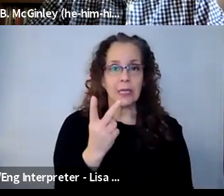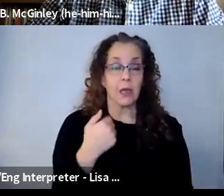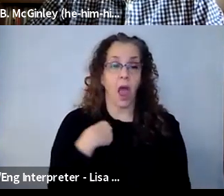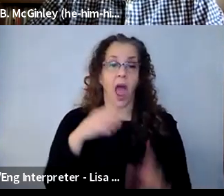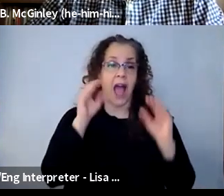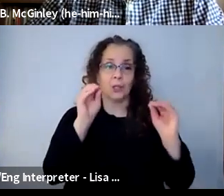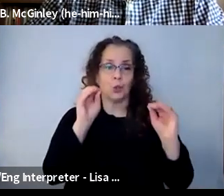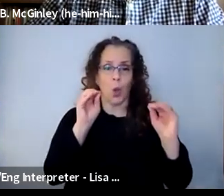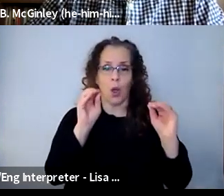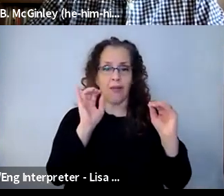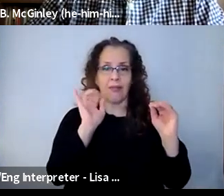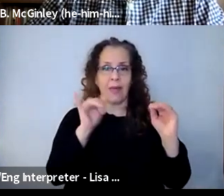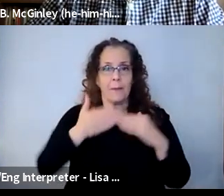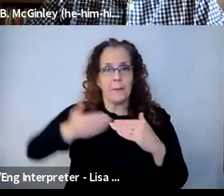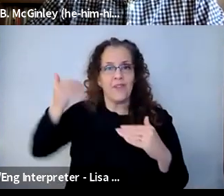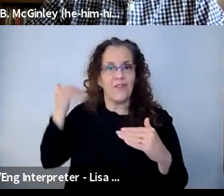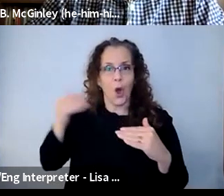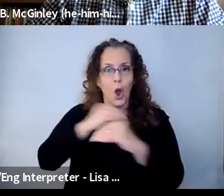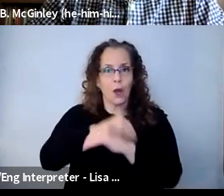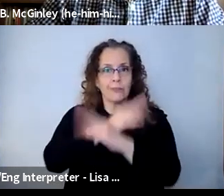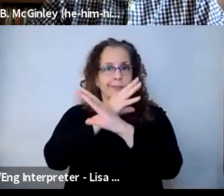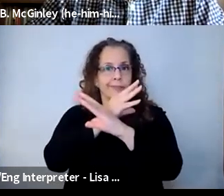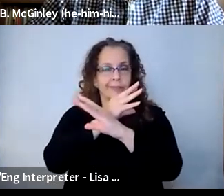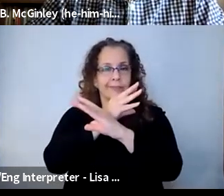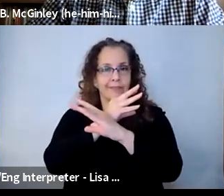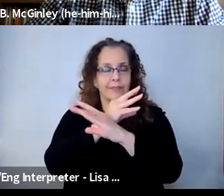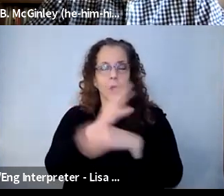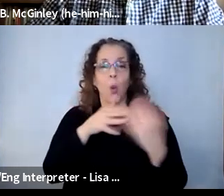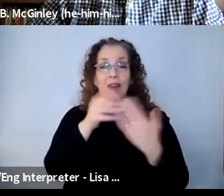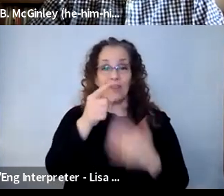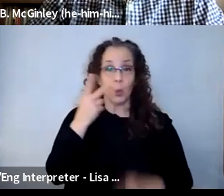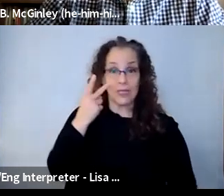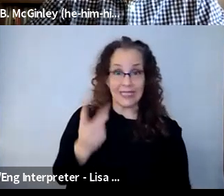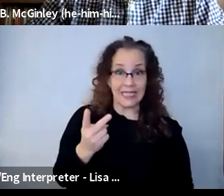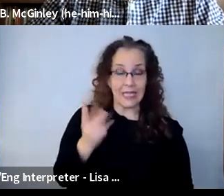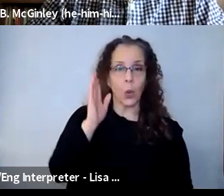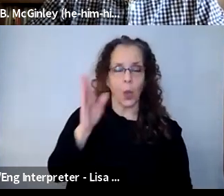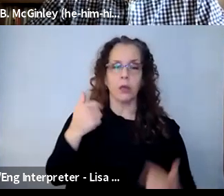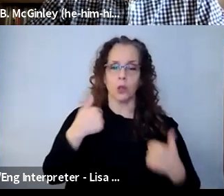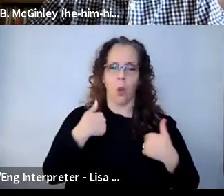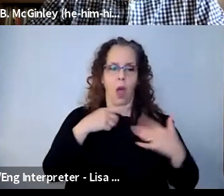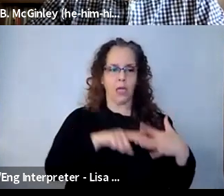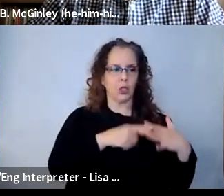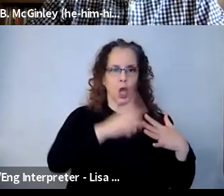Google Meets. Whatever you see is what it is going to be. So if I design and create something, and if I do a movement, it's